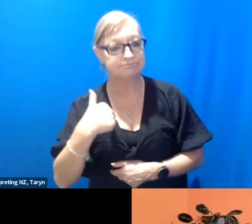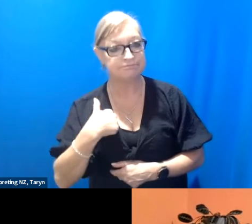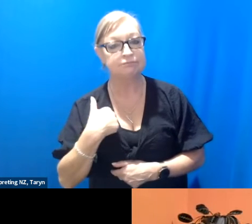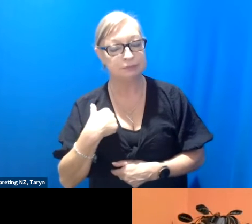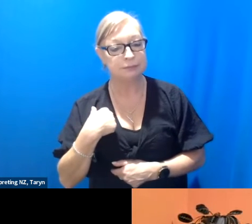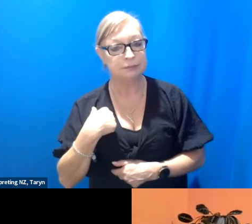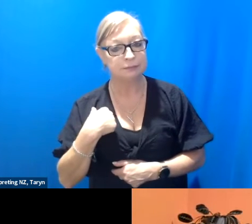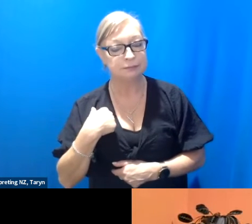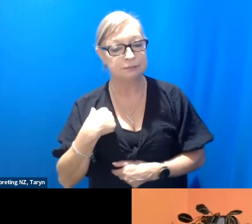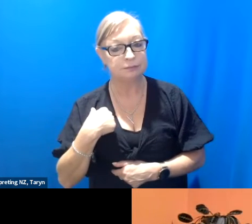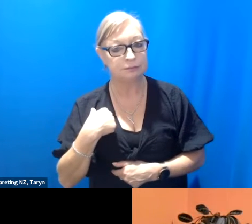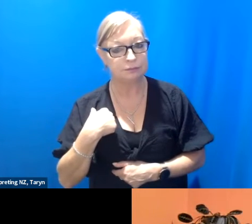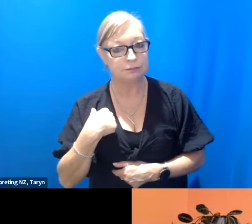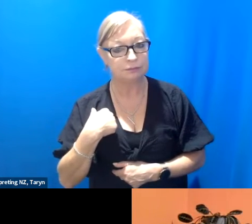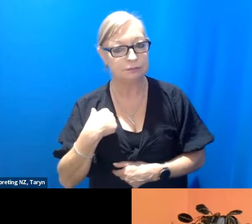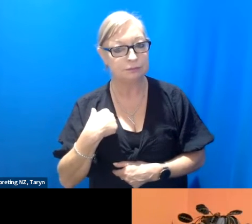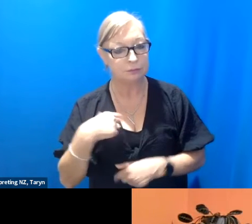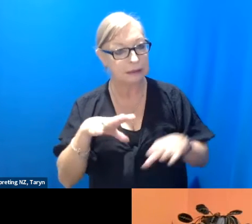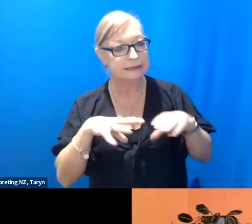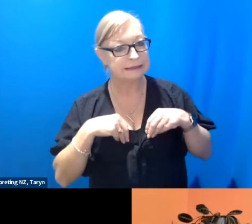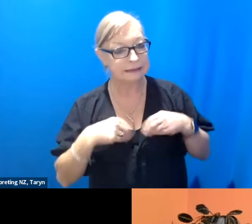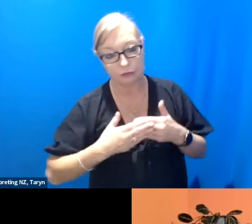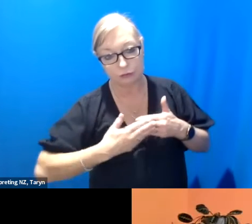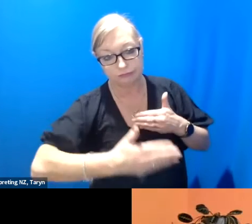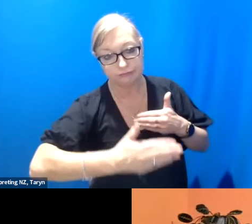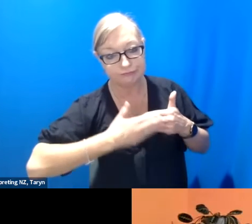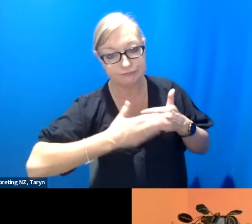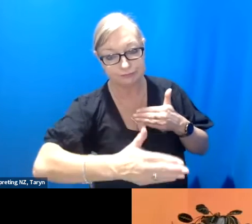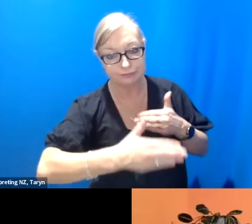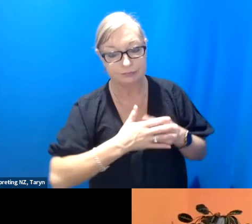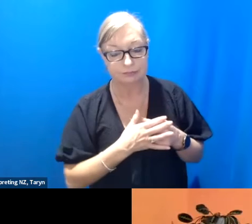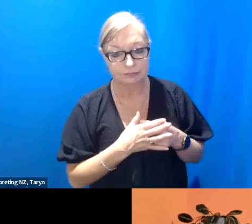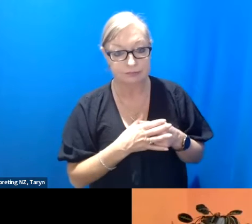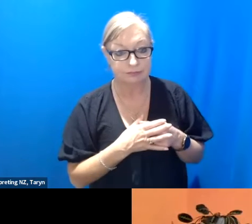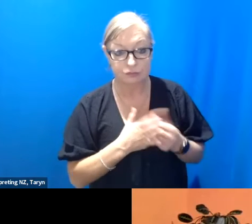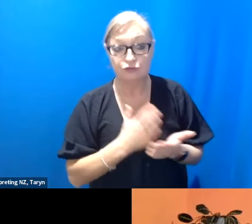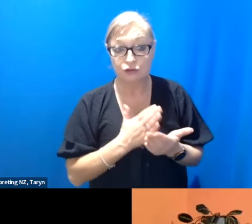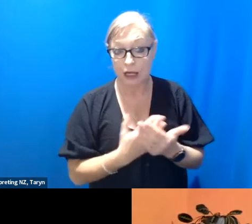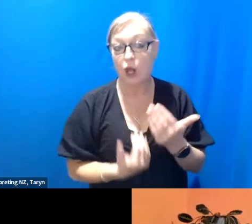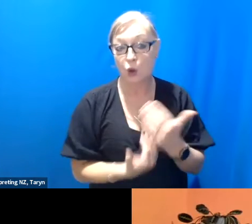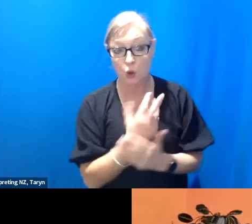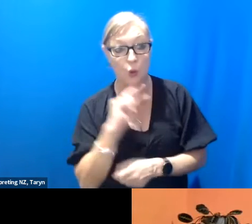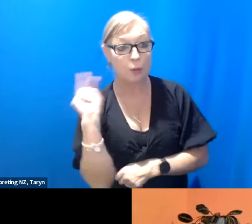for the next, for a while. Which - that's quite a new sort of perspective for me, of like,